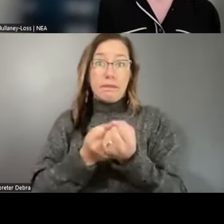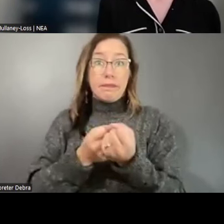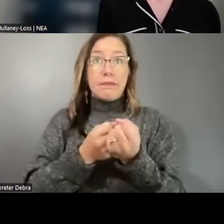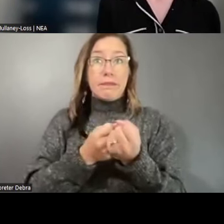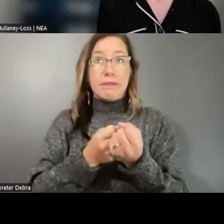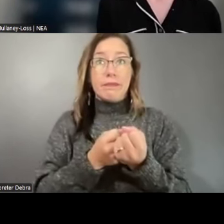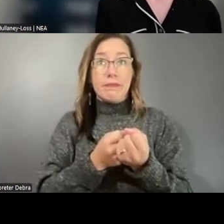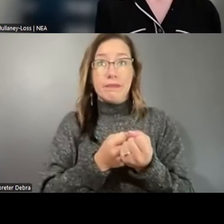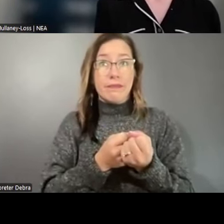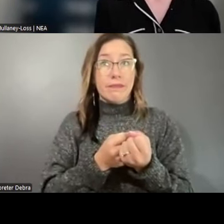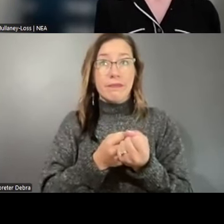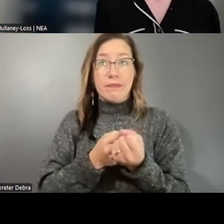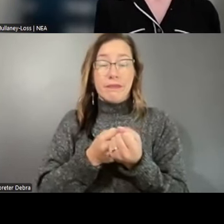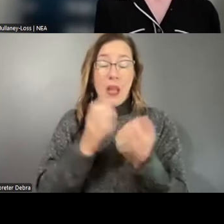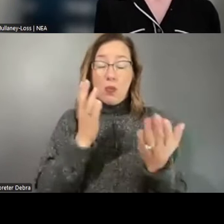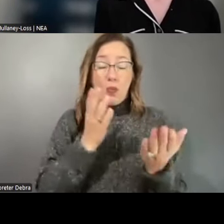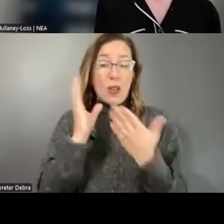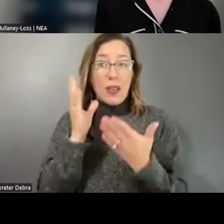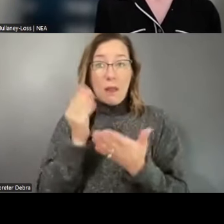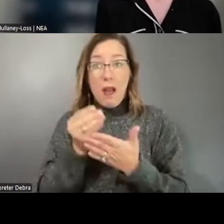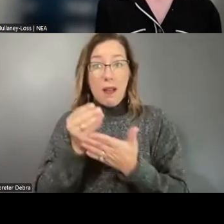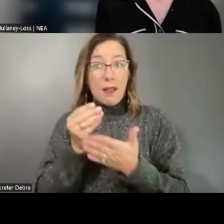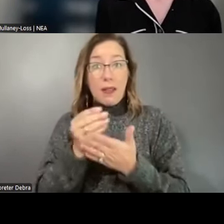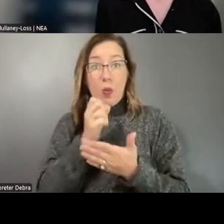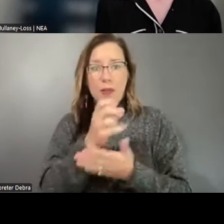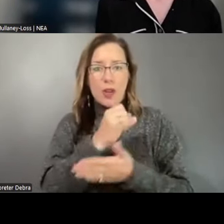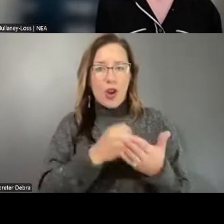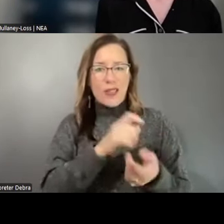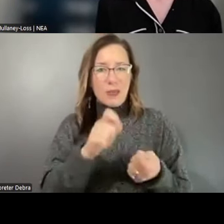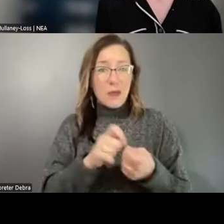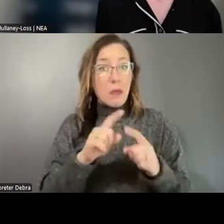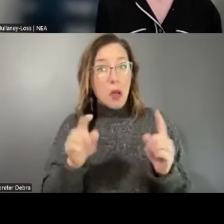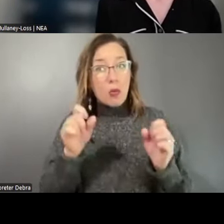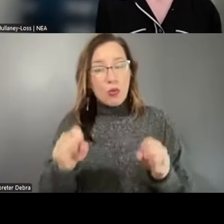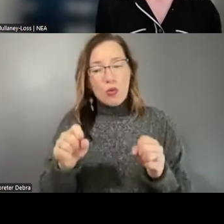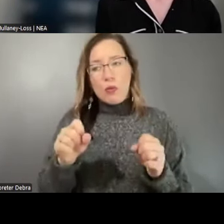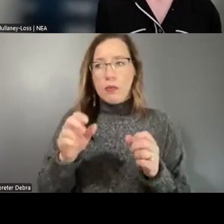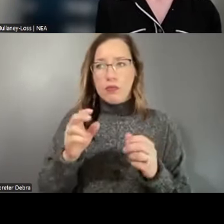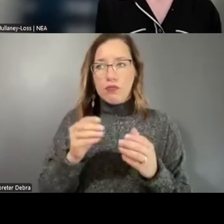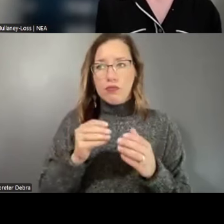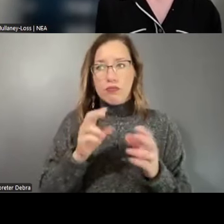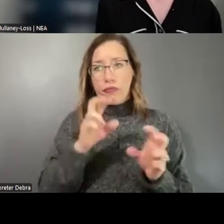bringing money that just wasn't art-specific, but could have gone to any number of pressing